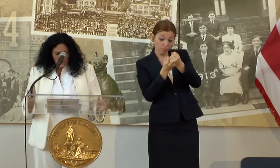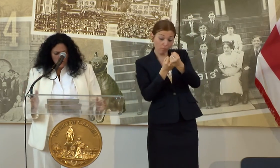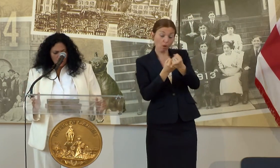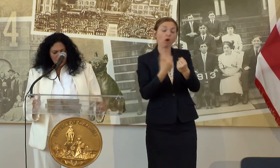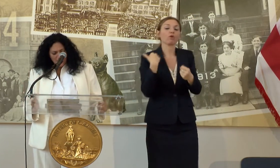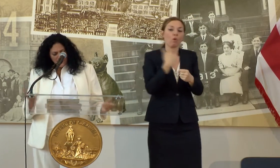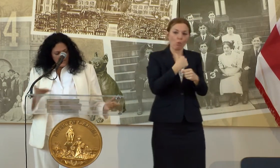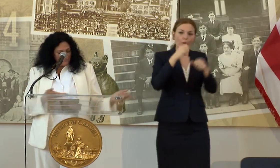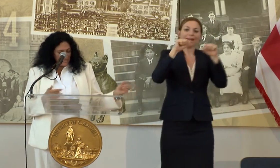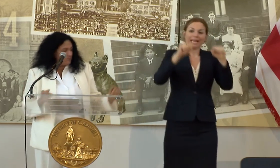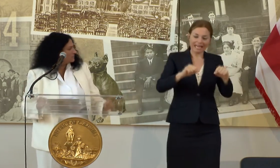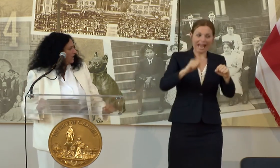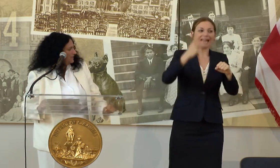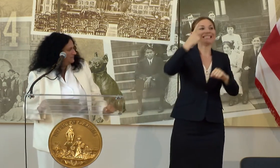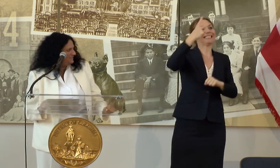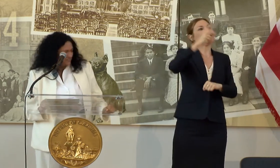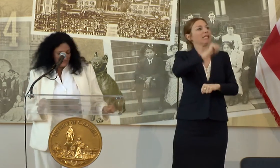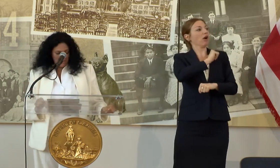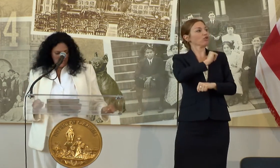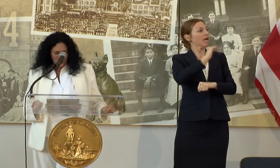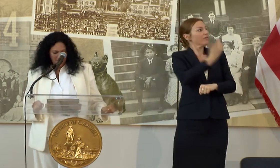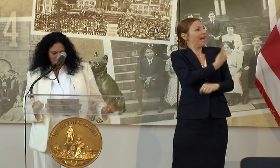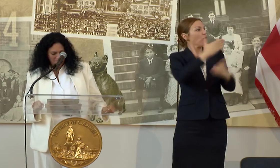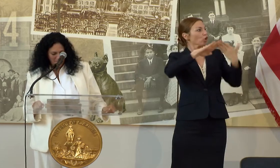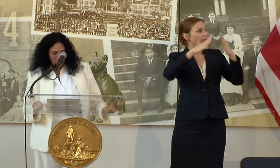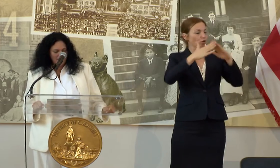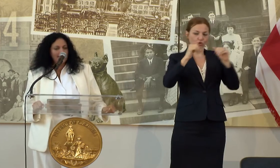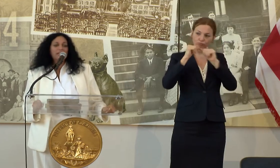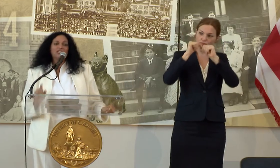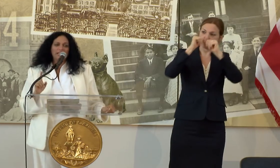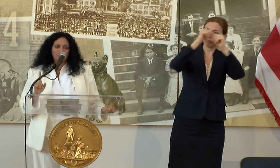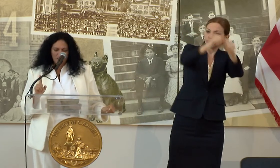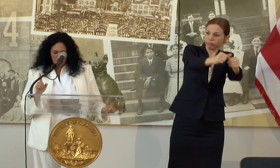SO I MET WITH ROBIN OF JBG, BECAUSE ACTUALLY I WANTED TO